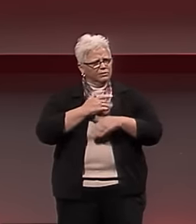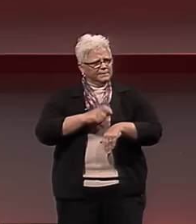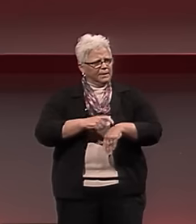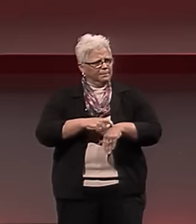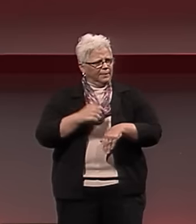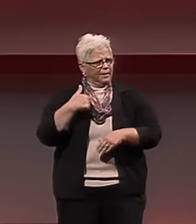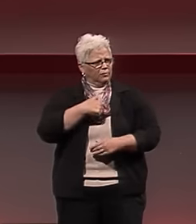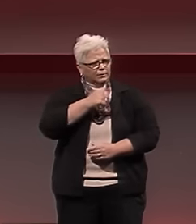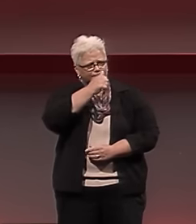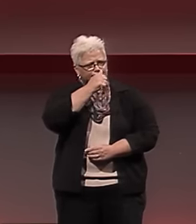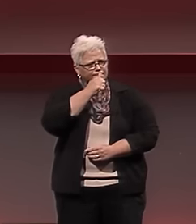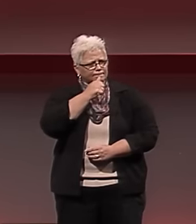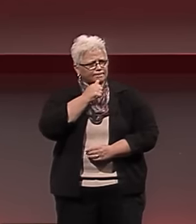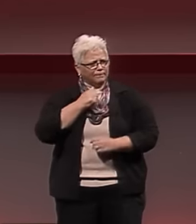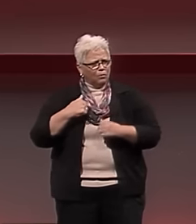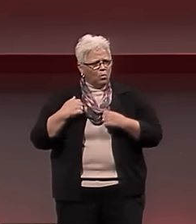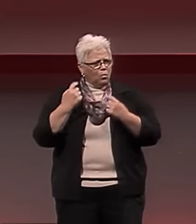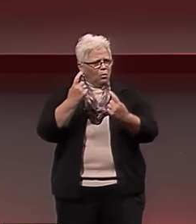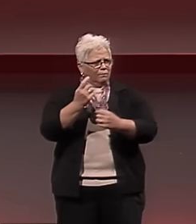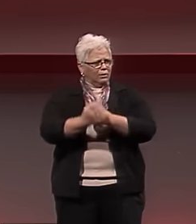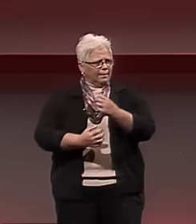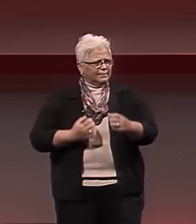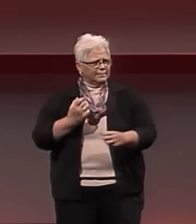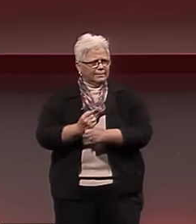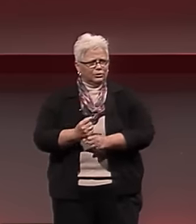and it was the darkest time we've ever been through.